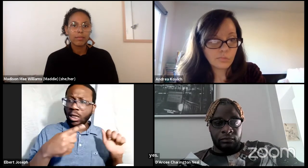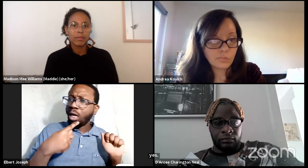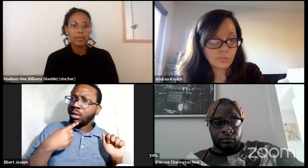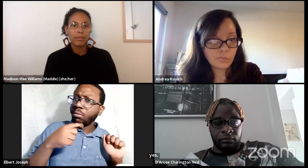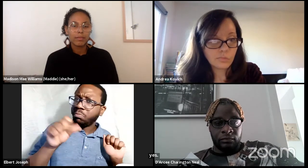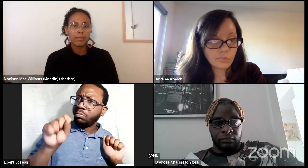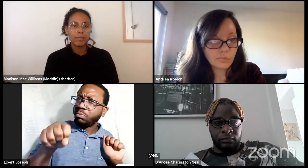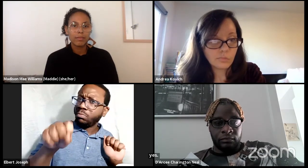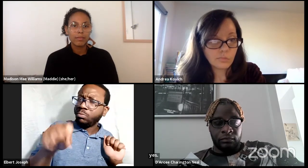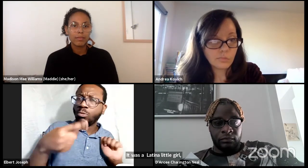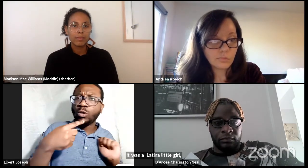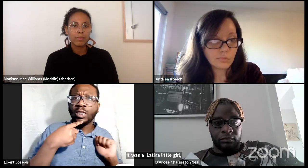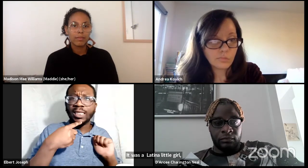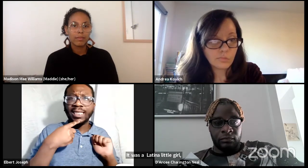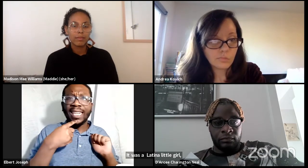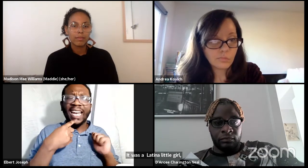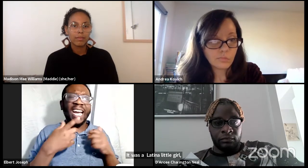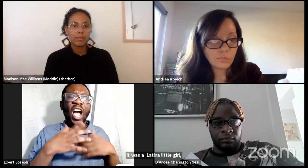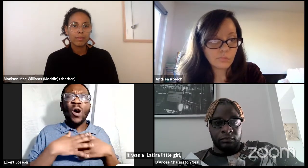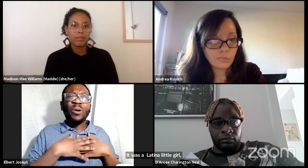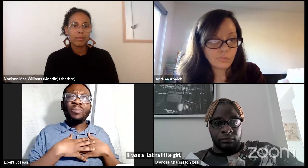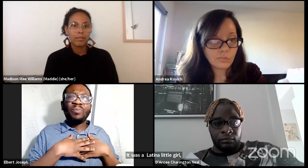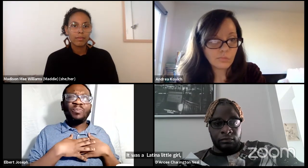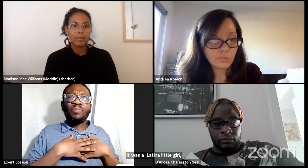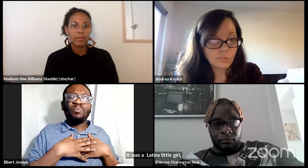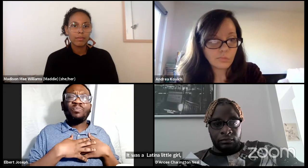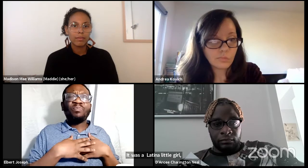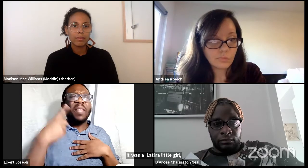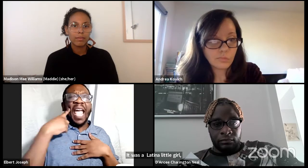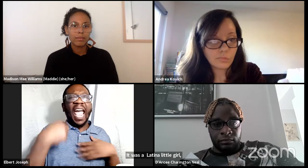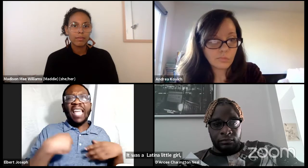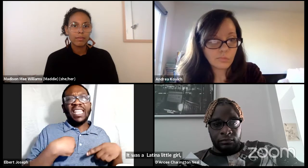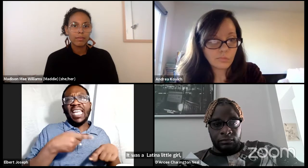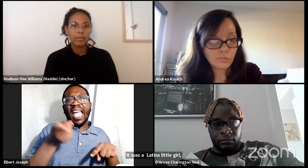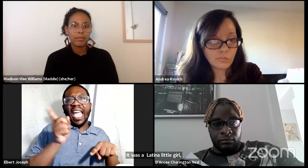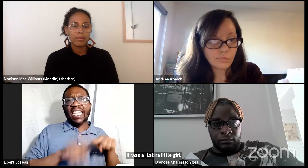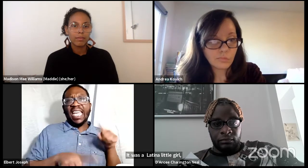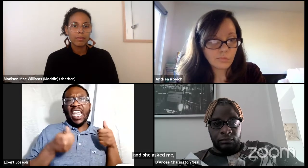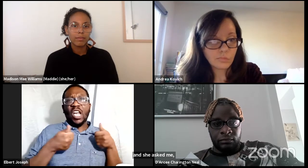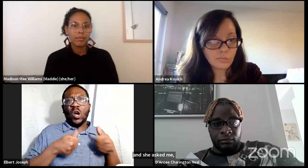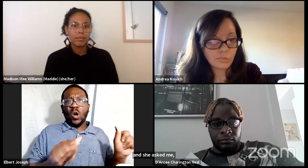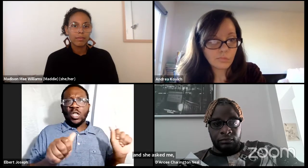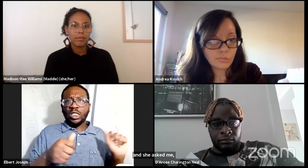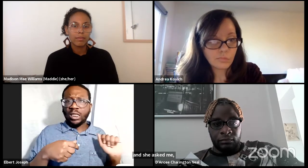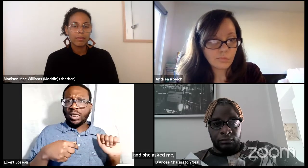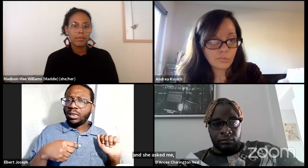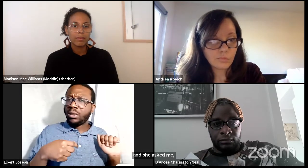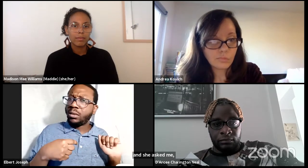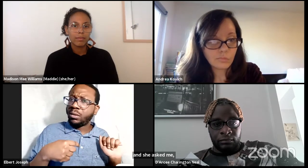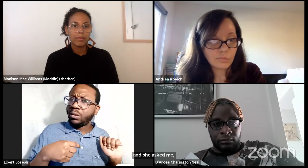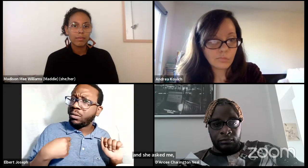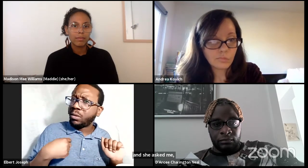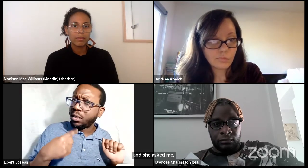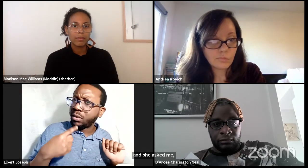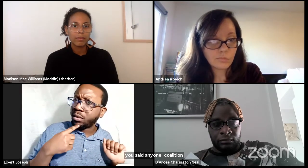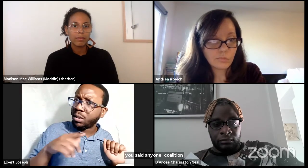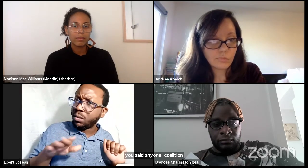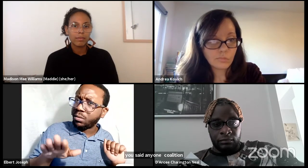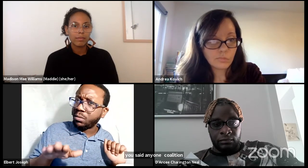And she asked me, "You said anyone can audition?" And she said, "I don't think I can audition."